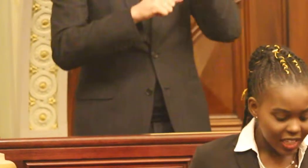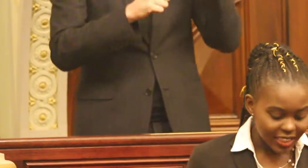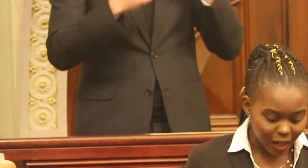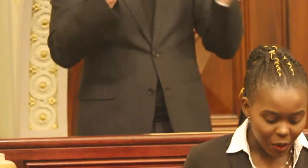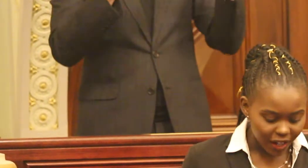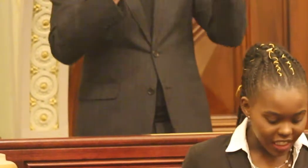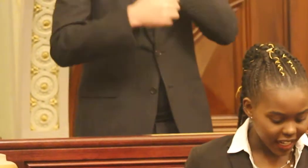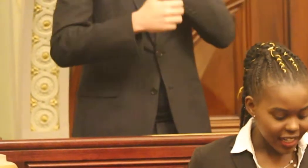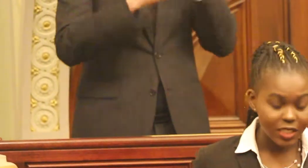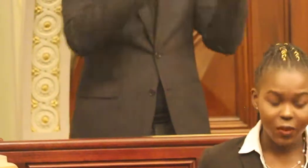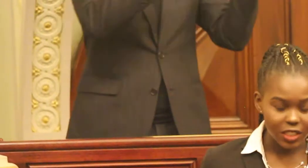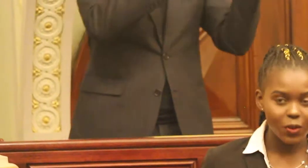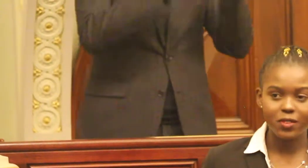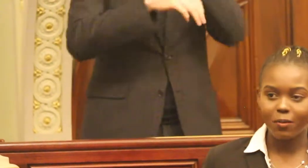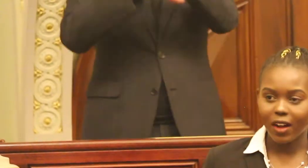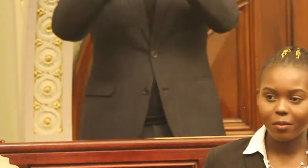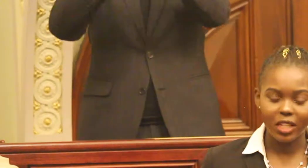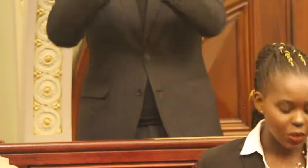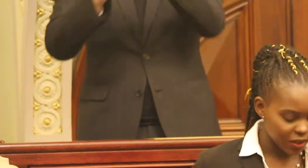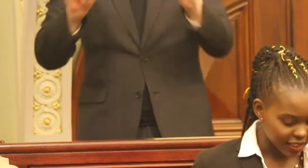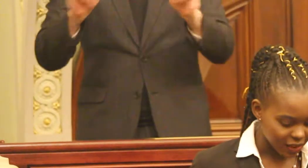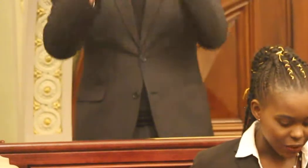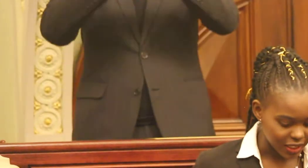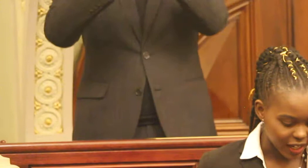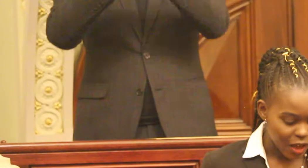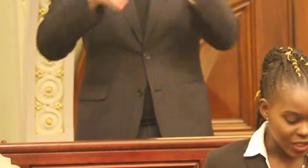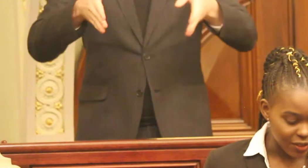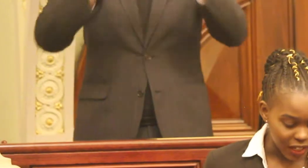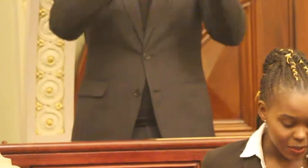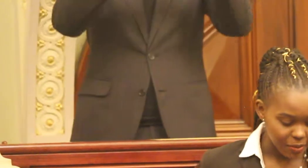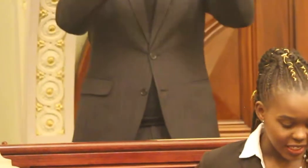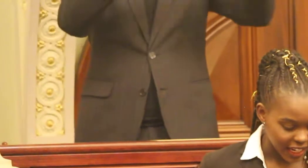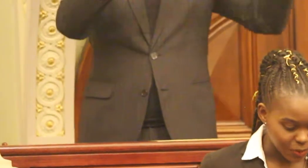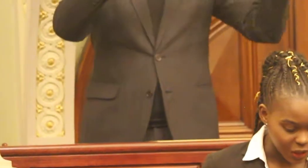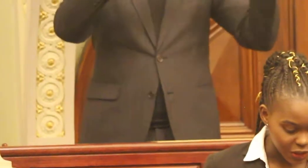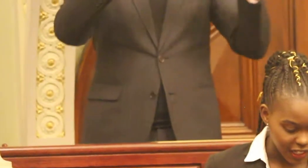Singapore initiated its first rooftop garden in 2014, which develops and maintains produce